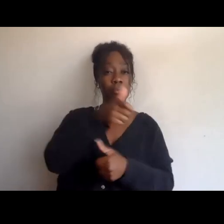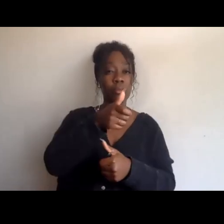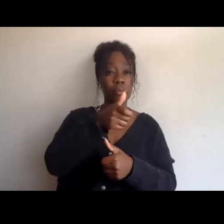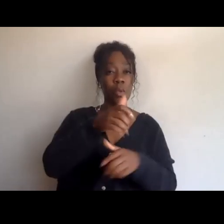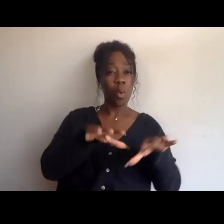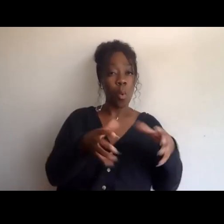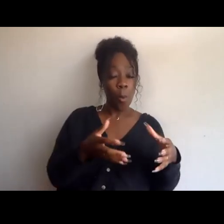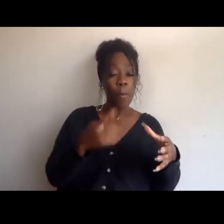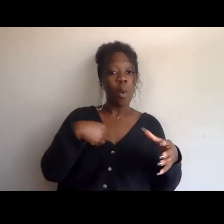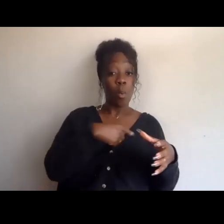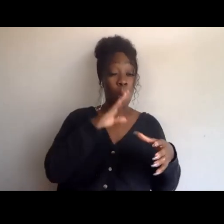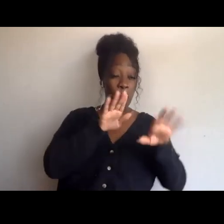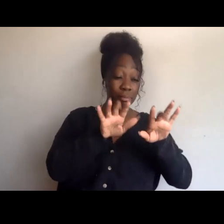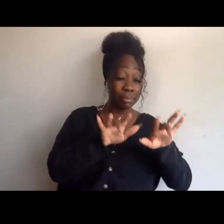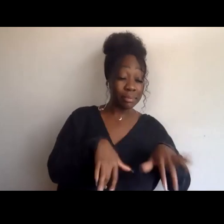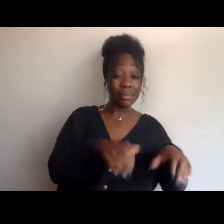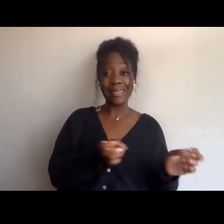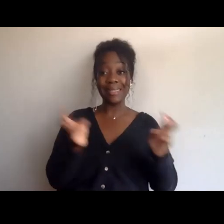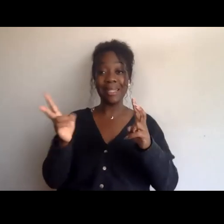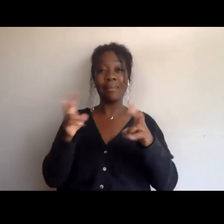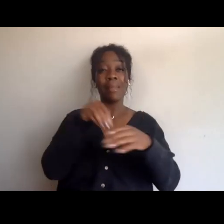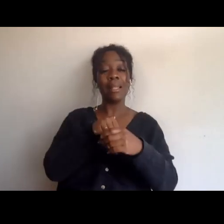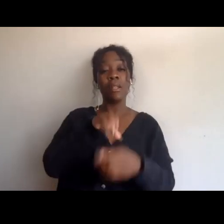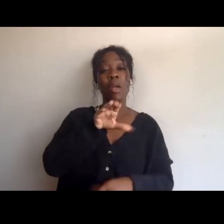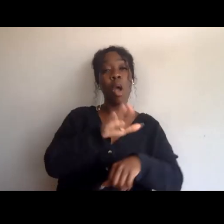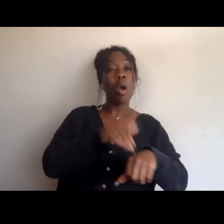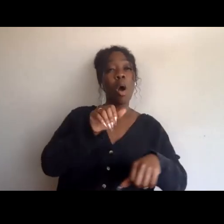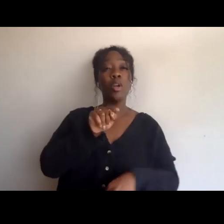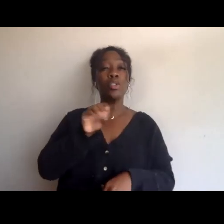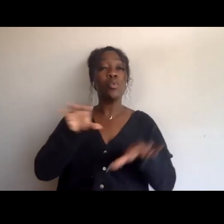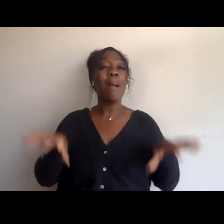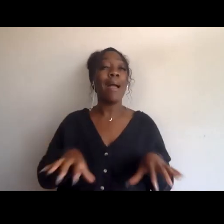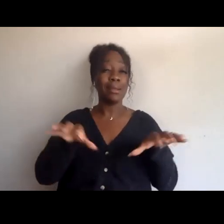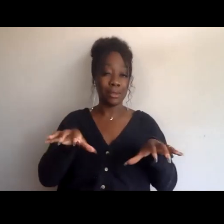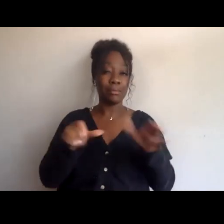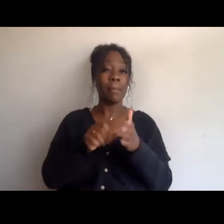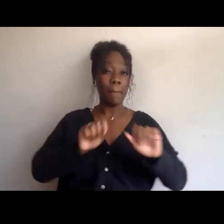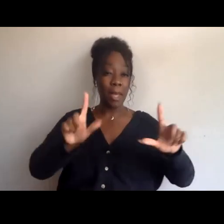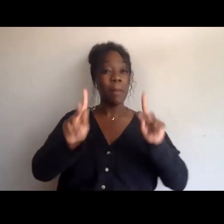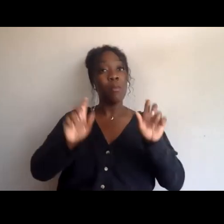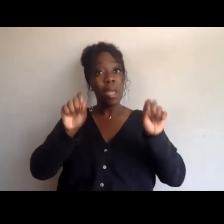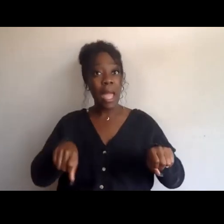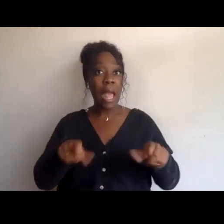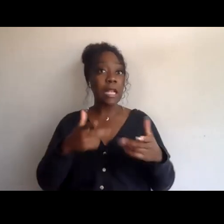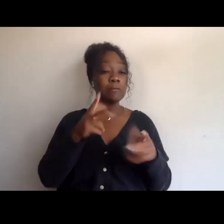and then we'll get it up on the call to action page, so that folks can be able to resource. Okay, great.